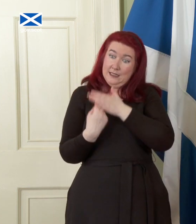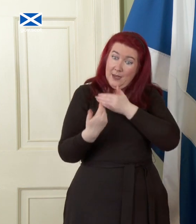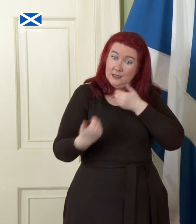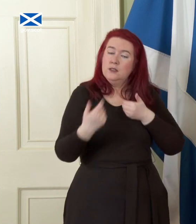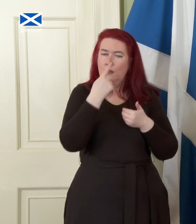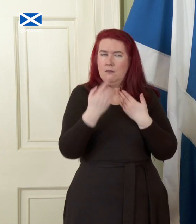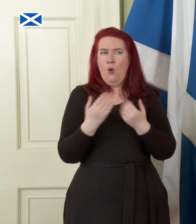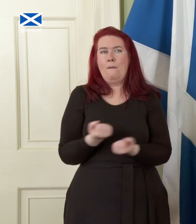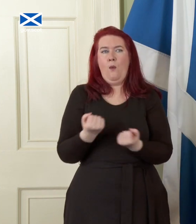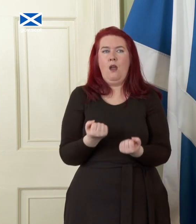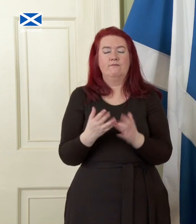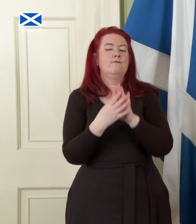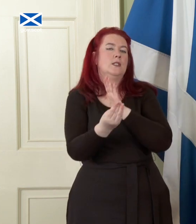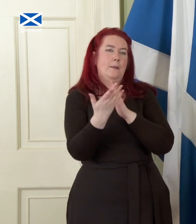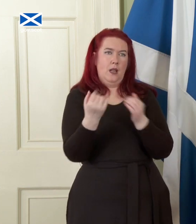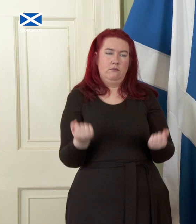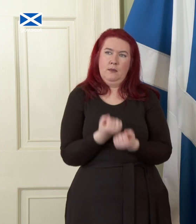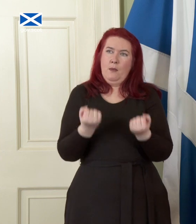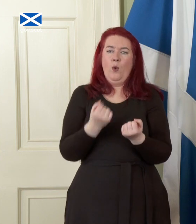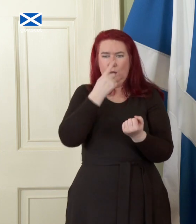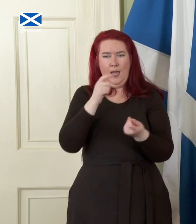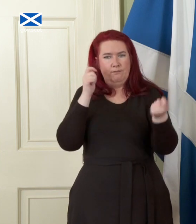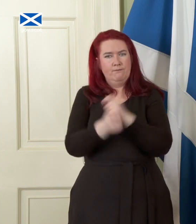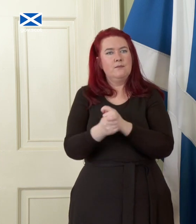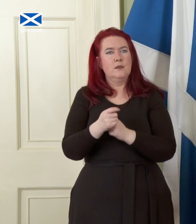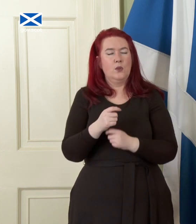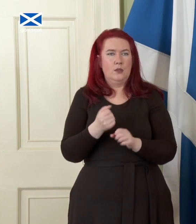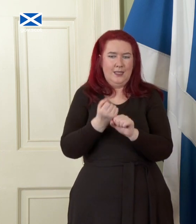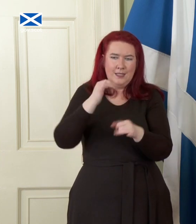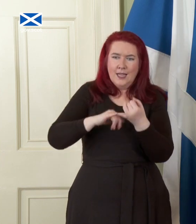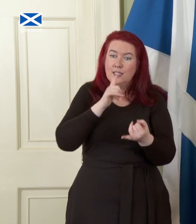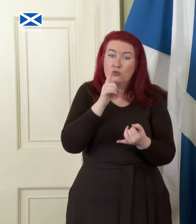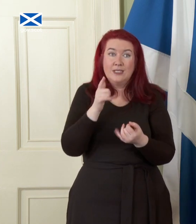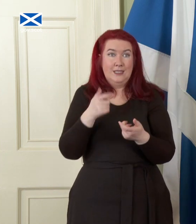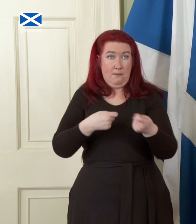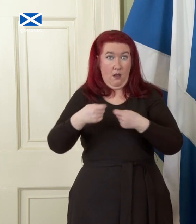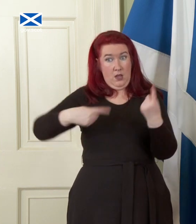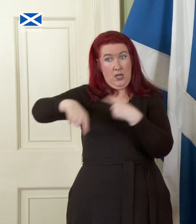with powers to reform the energy market, we could ensure that our renewable resources deliver